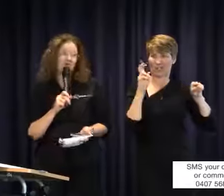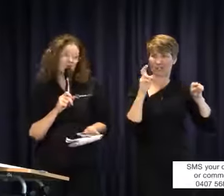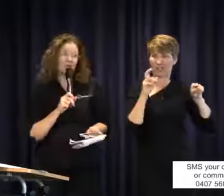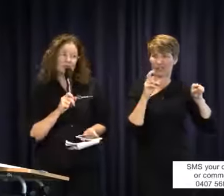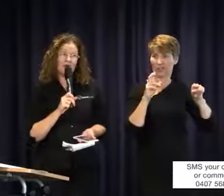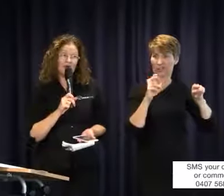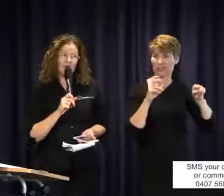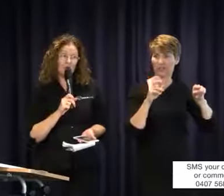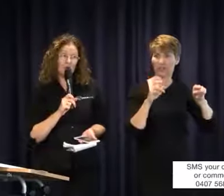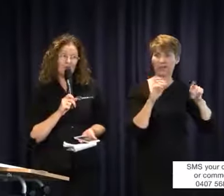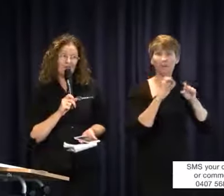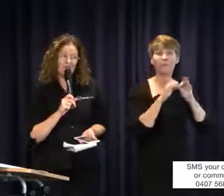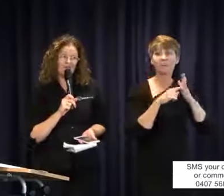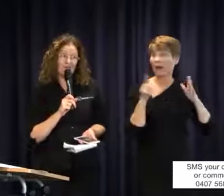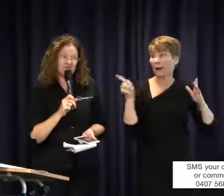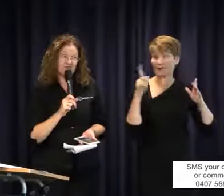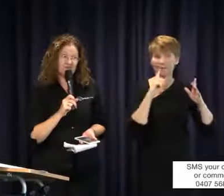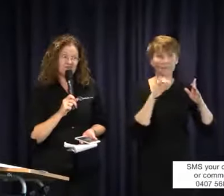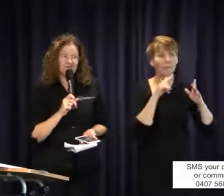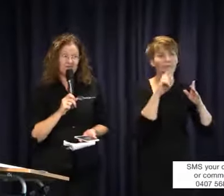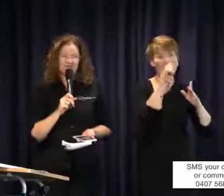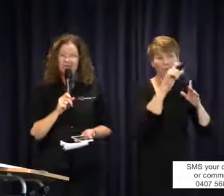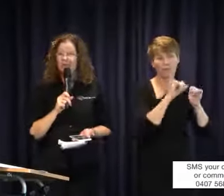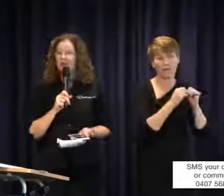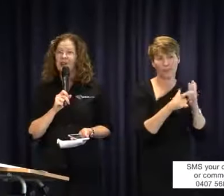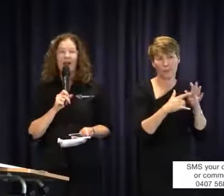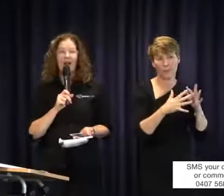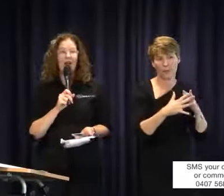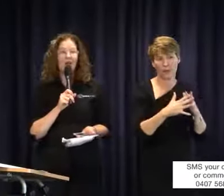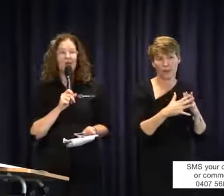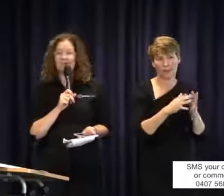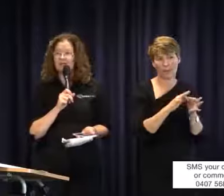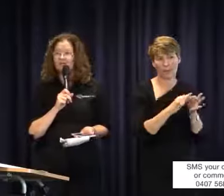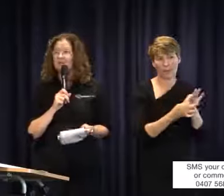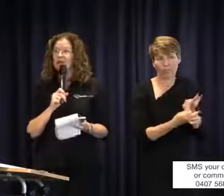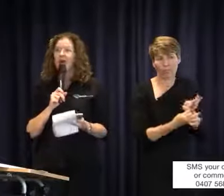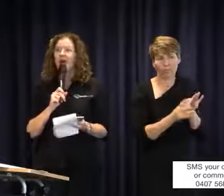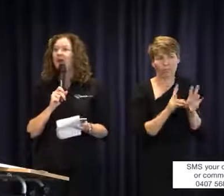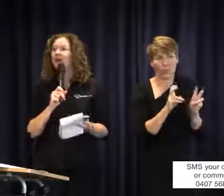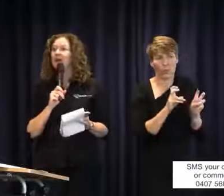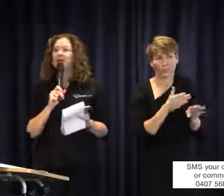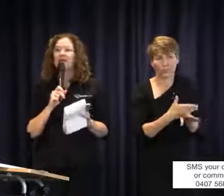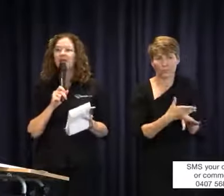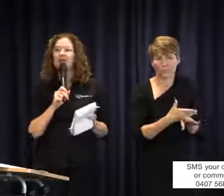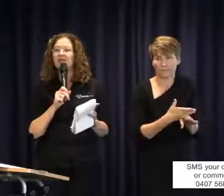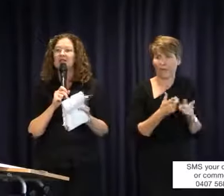But they could be breaking the law doing that. Other comments? Who hasn't said something